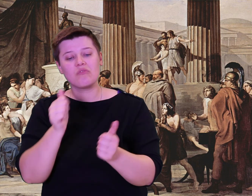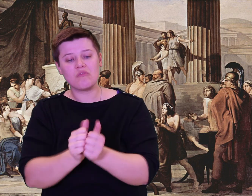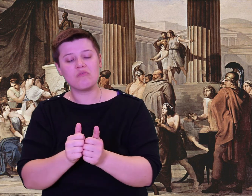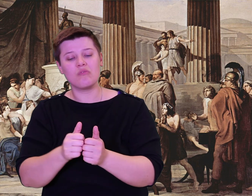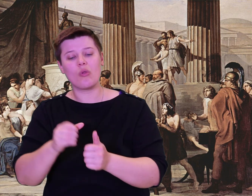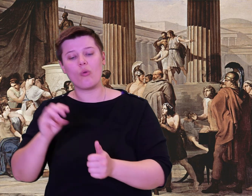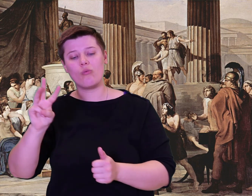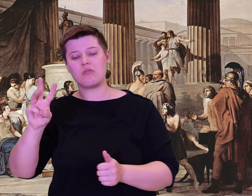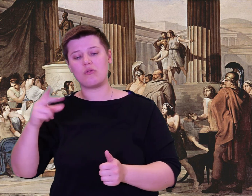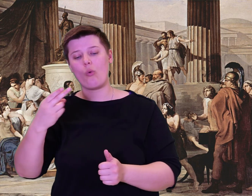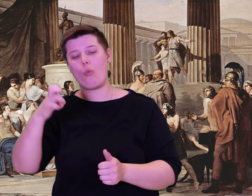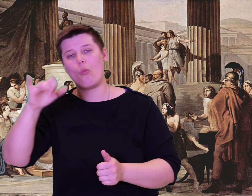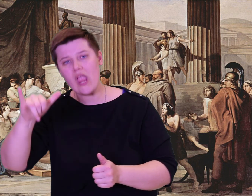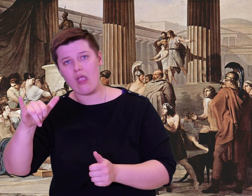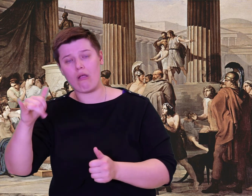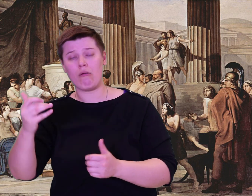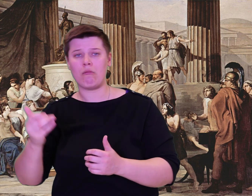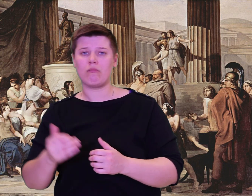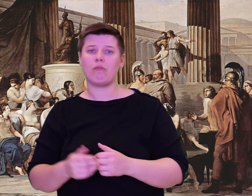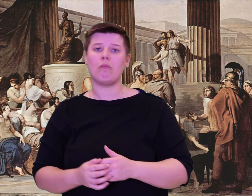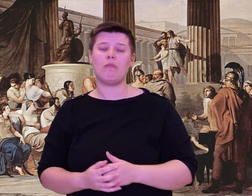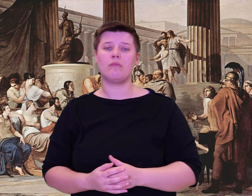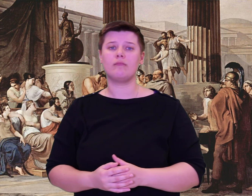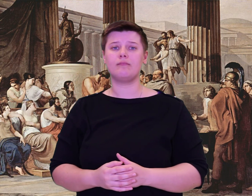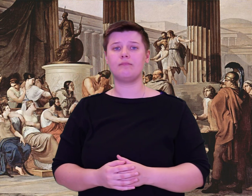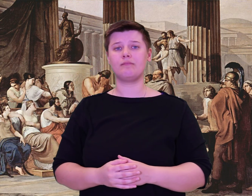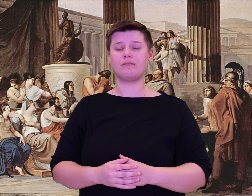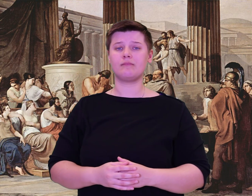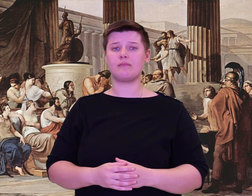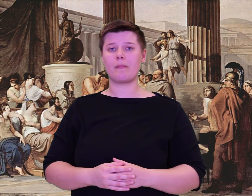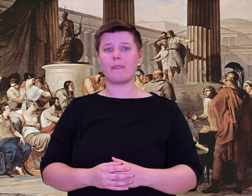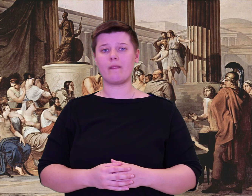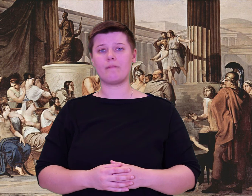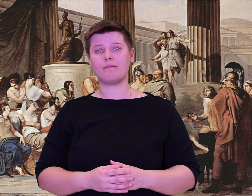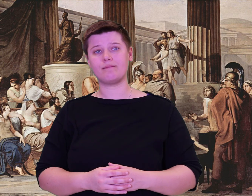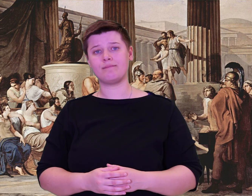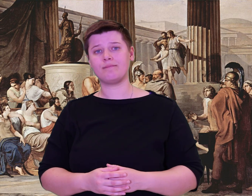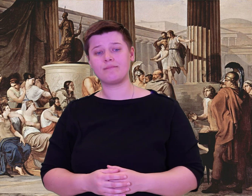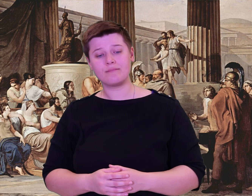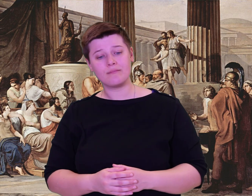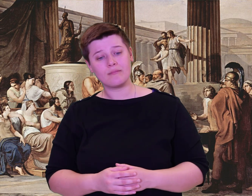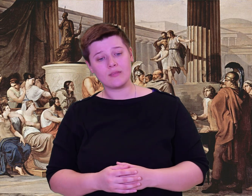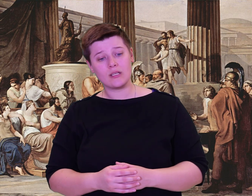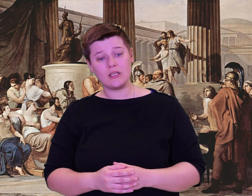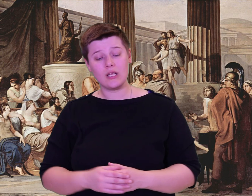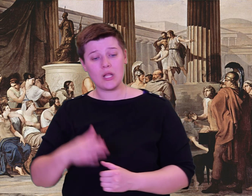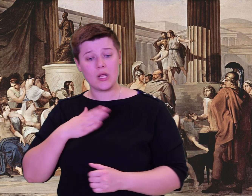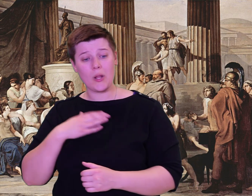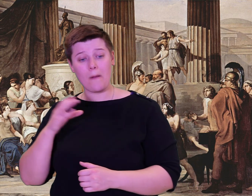Cyclops; he was pastoring his flocks. We went inside and looked at everything.